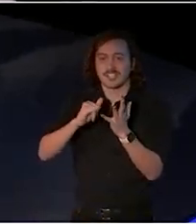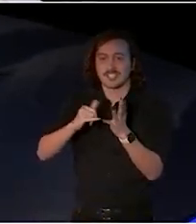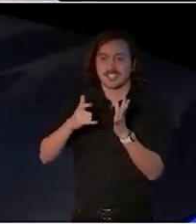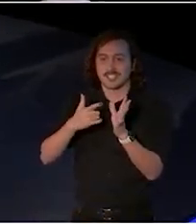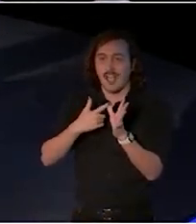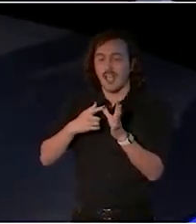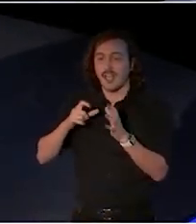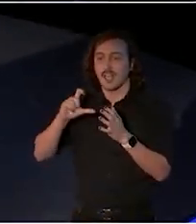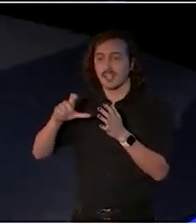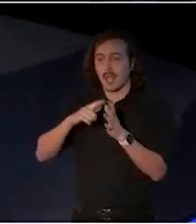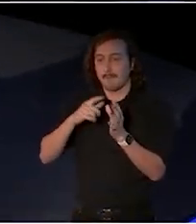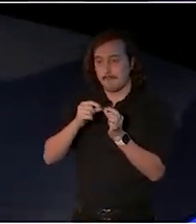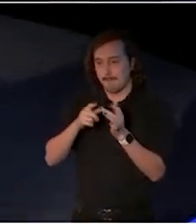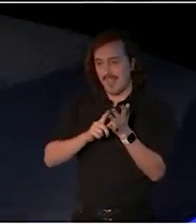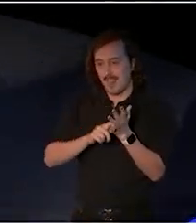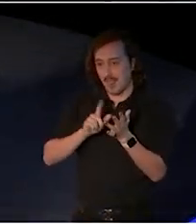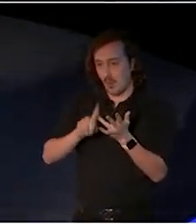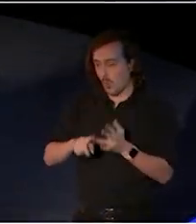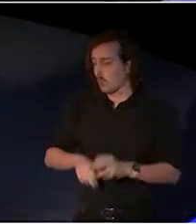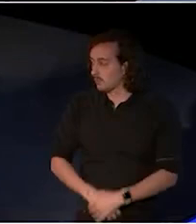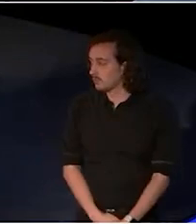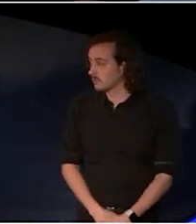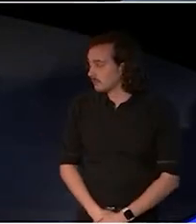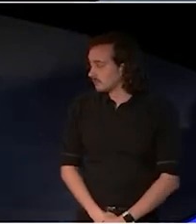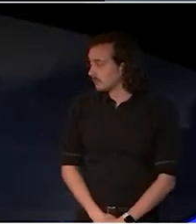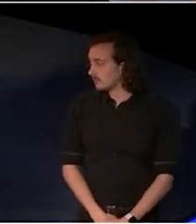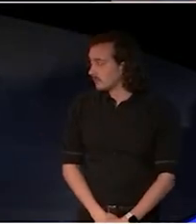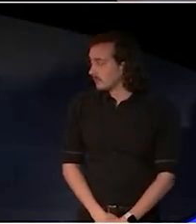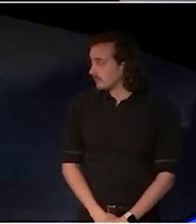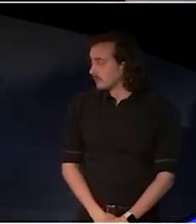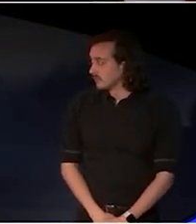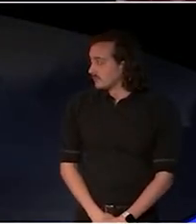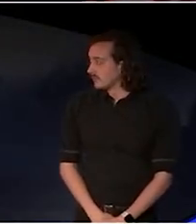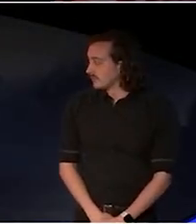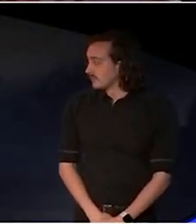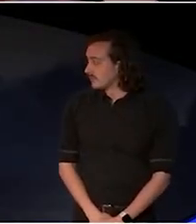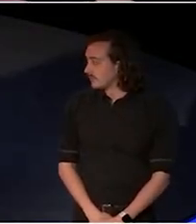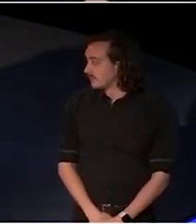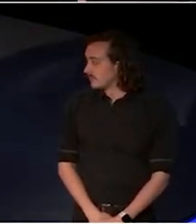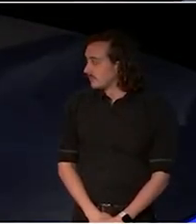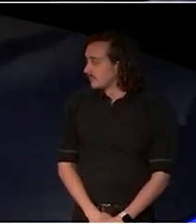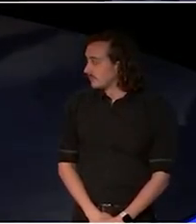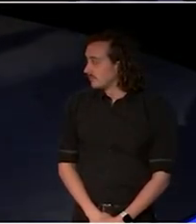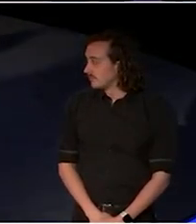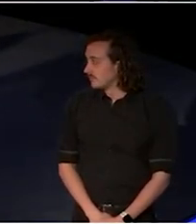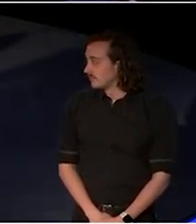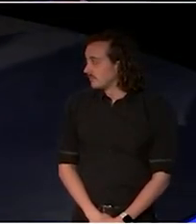AUDIENCE: